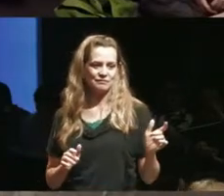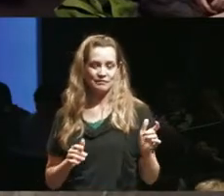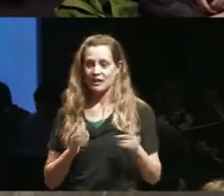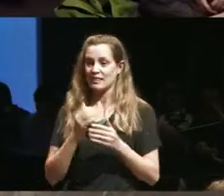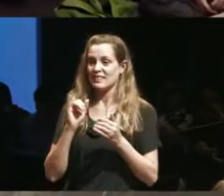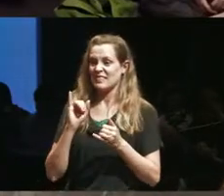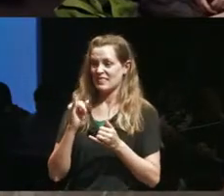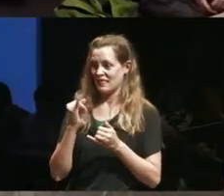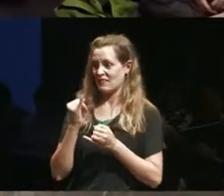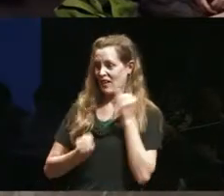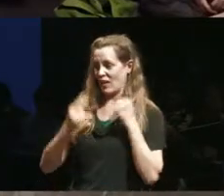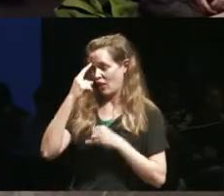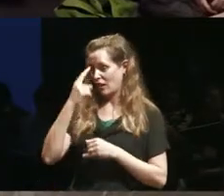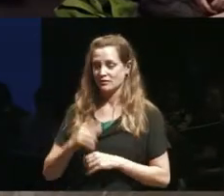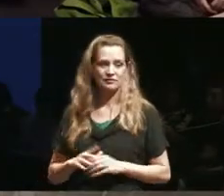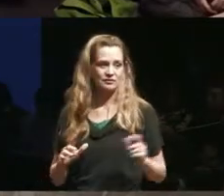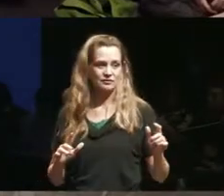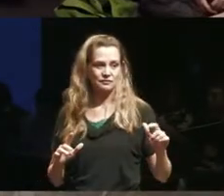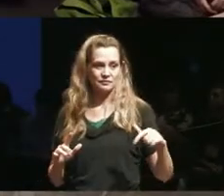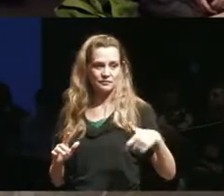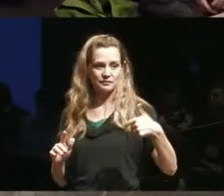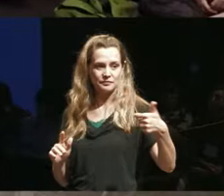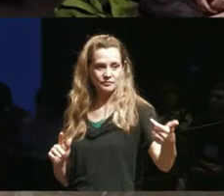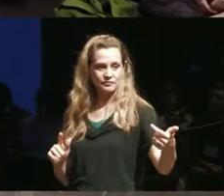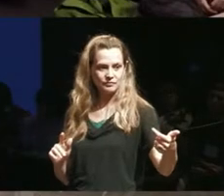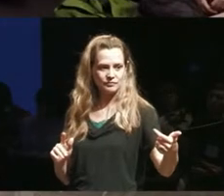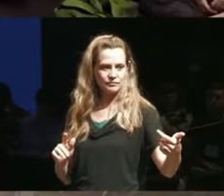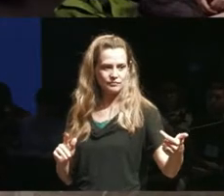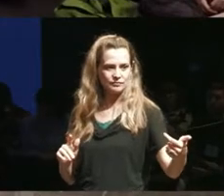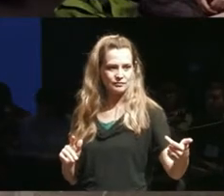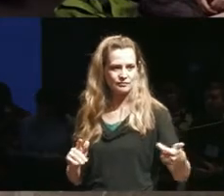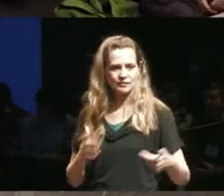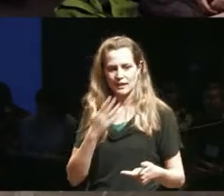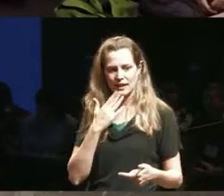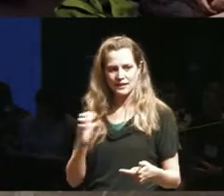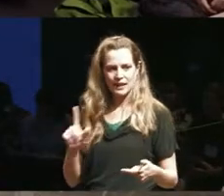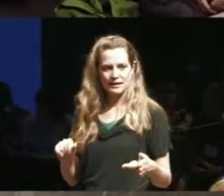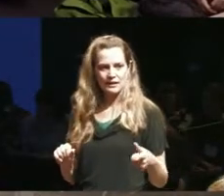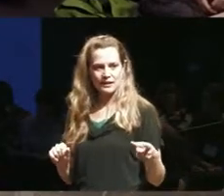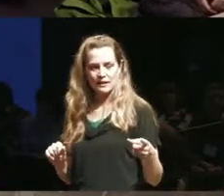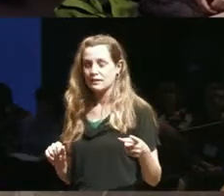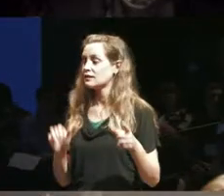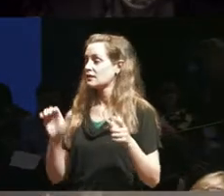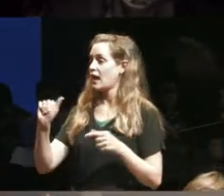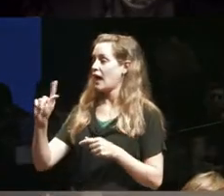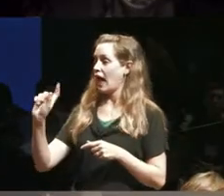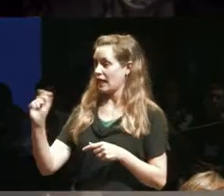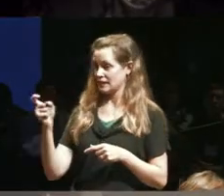my final thought smiling brightly she passes the mic this is Alex speaking